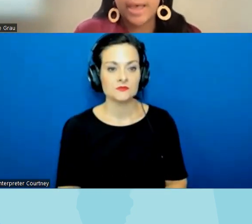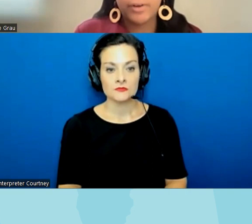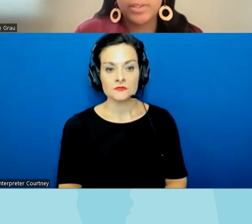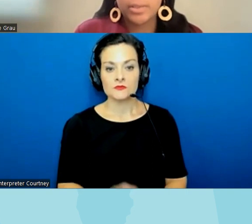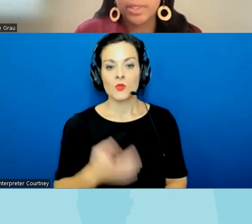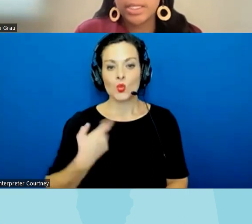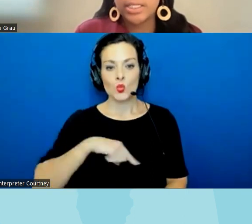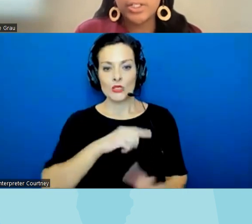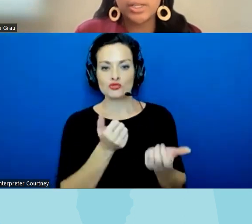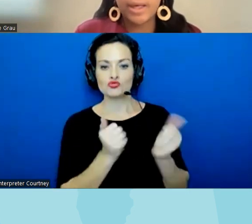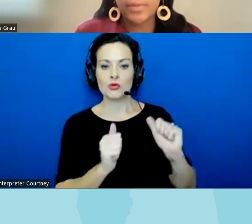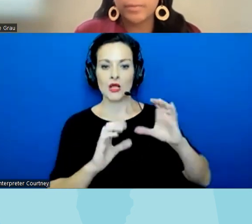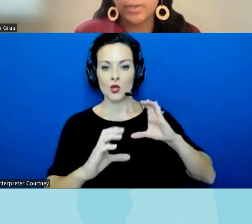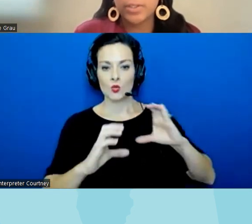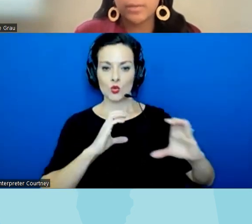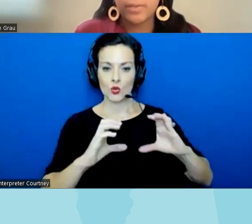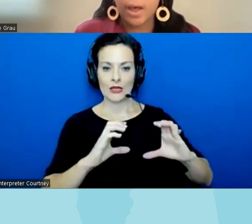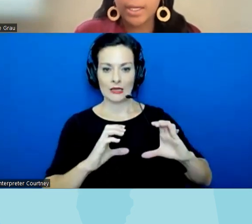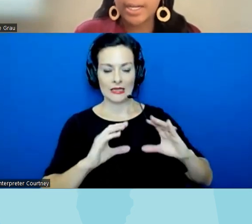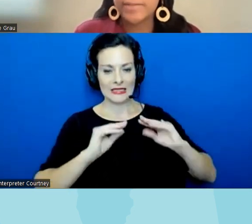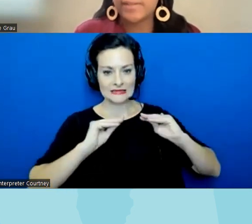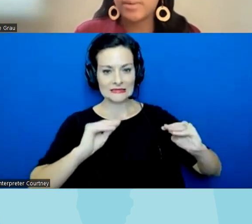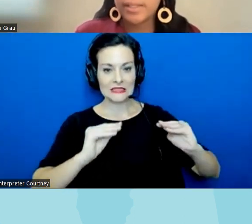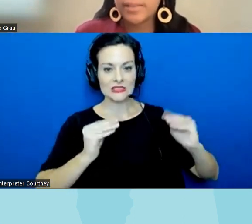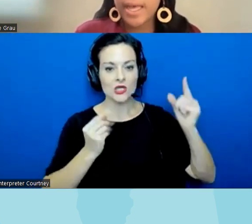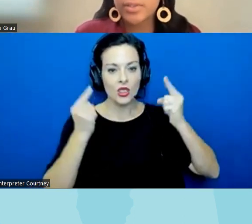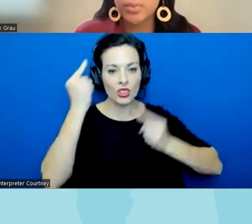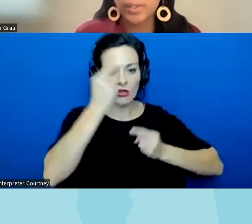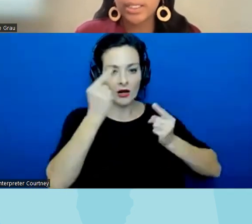efforts is really teaching about the diversity of thought and kind of celebrating that so working